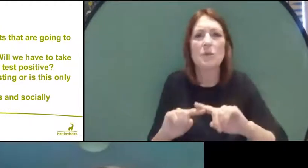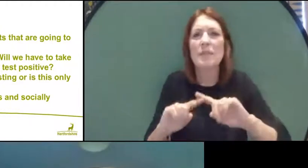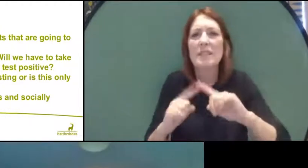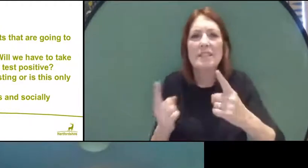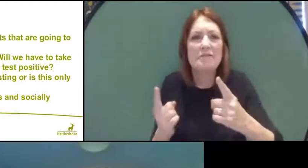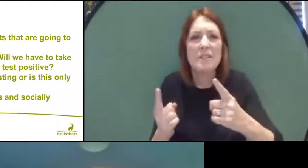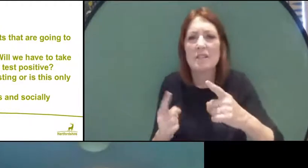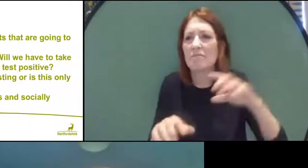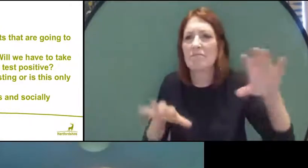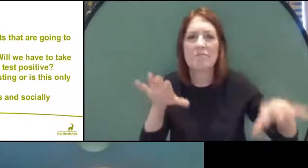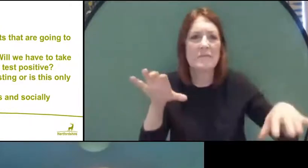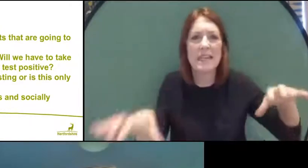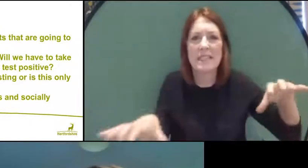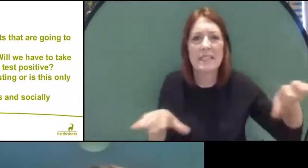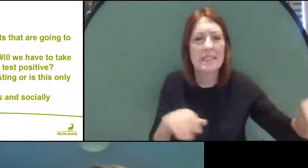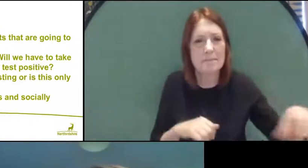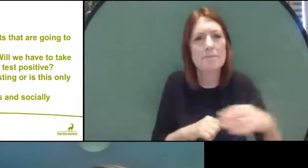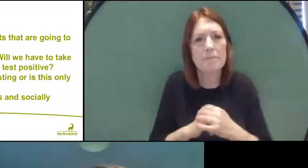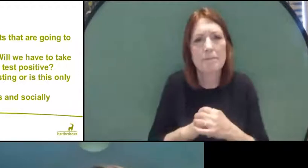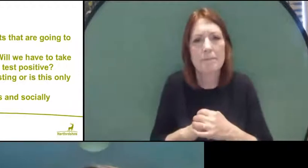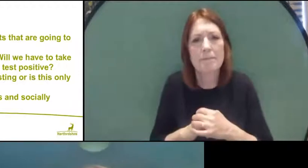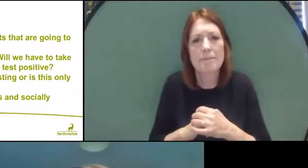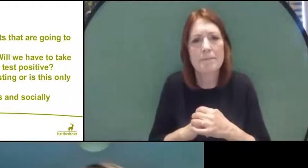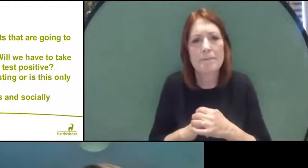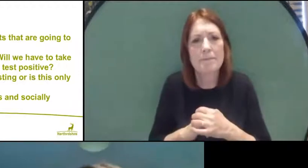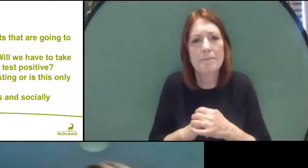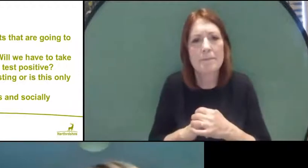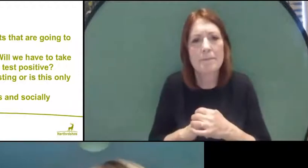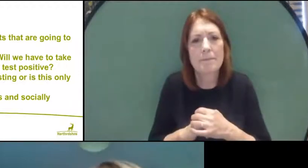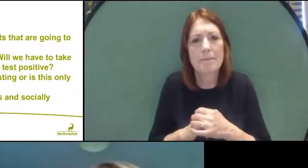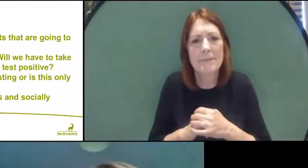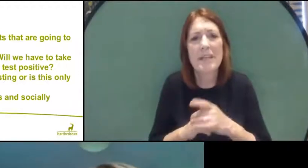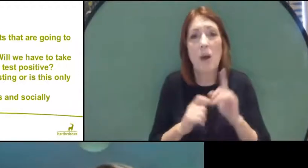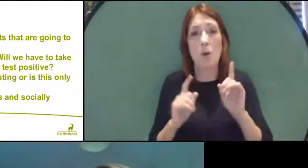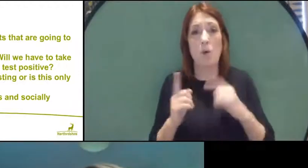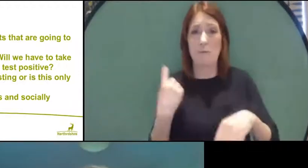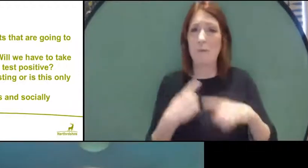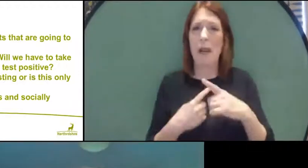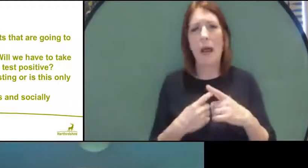So let's just really do that as public health citizens if you like and